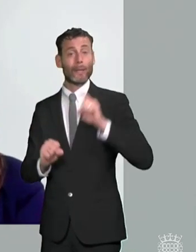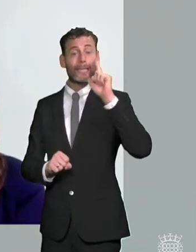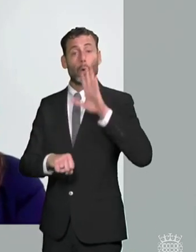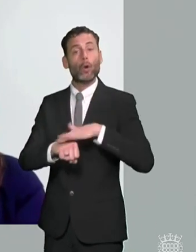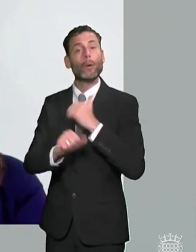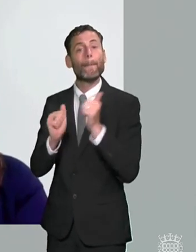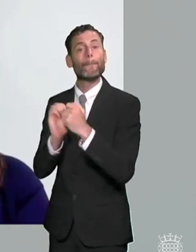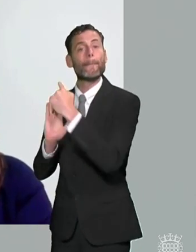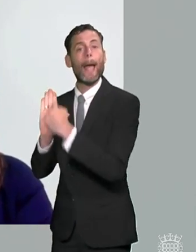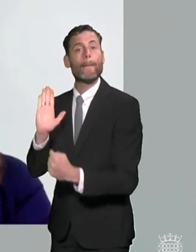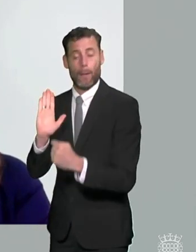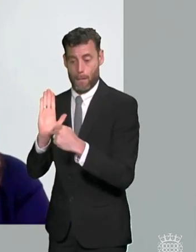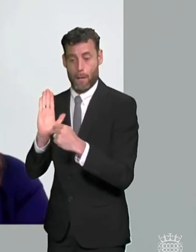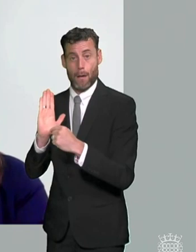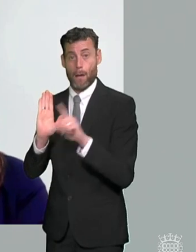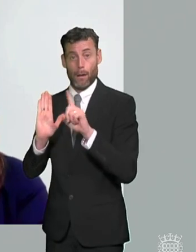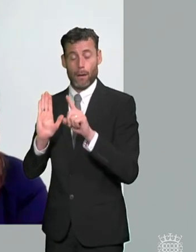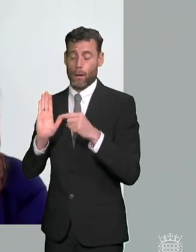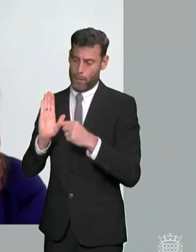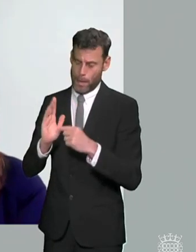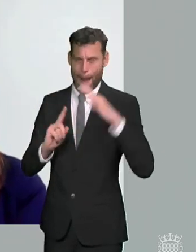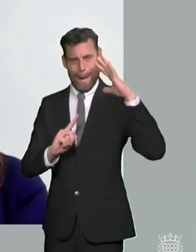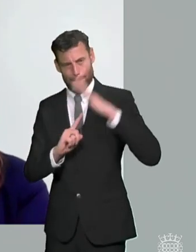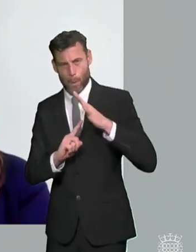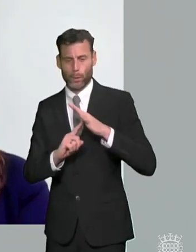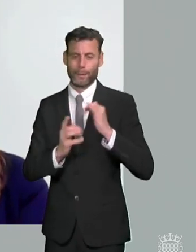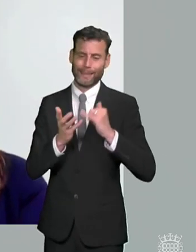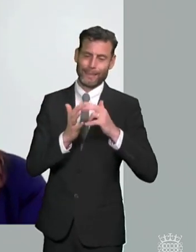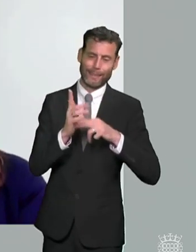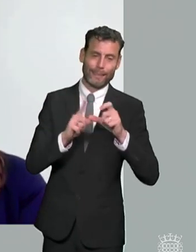will be in their local mainstream school in their local community what they fail